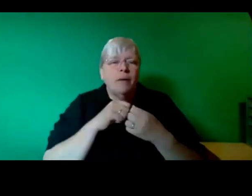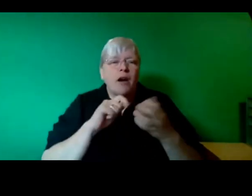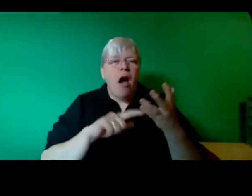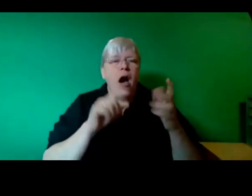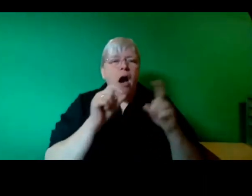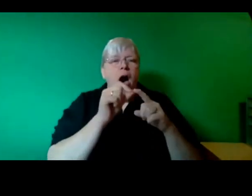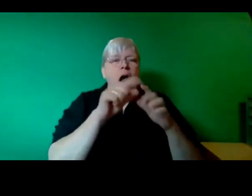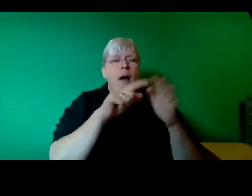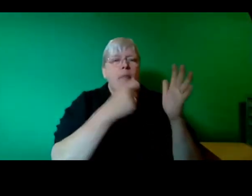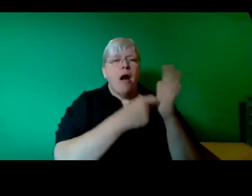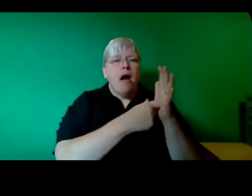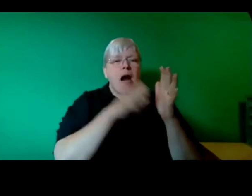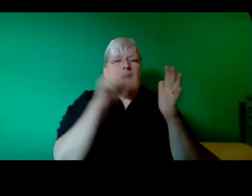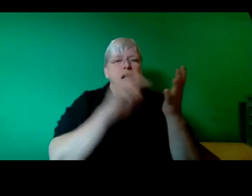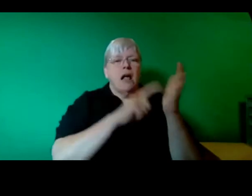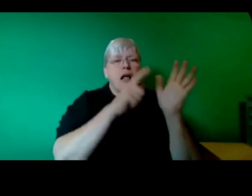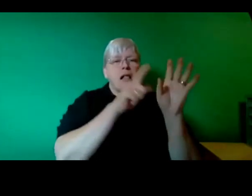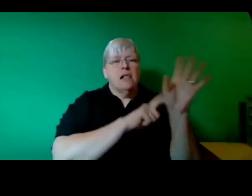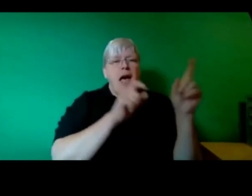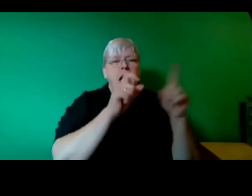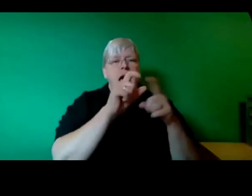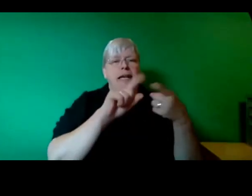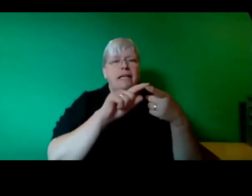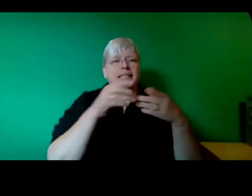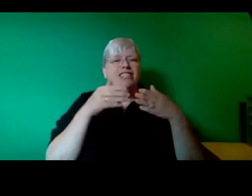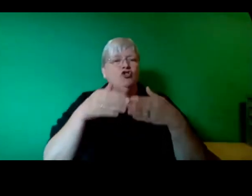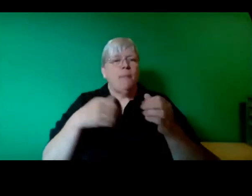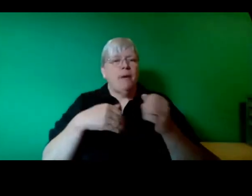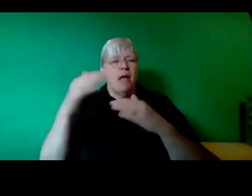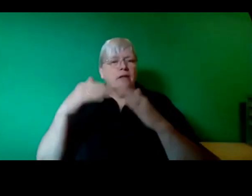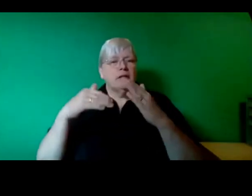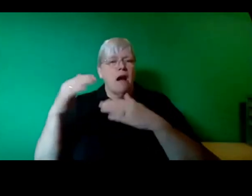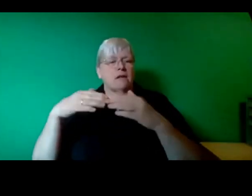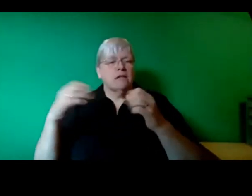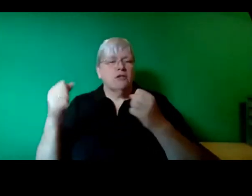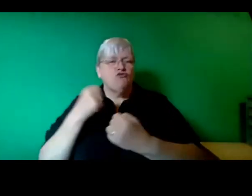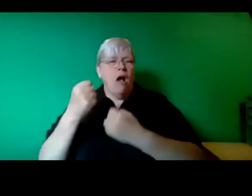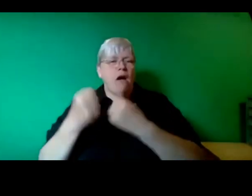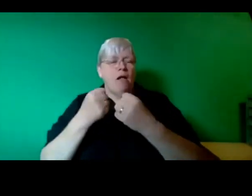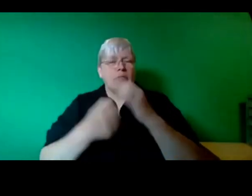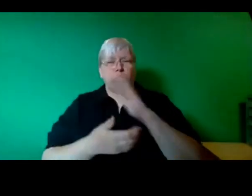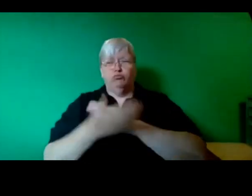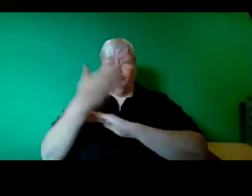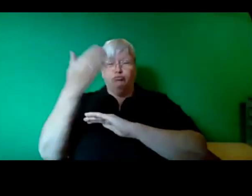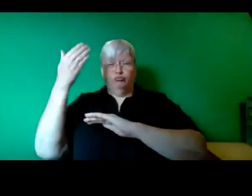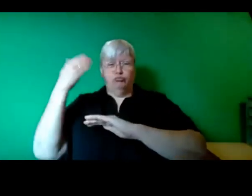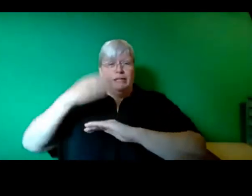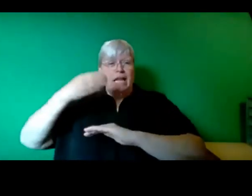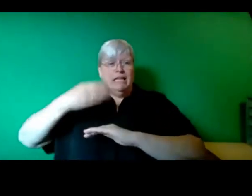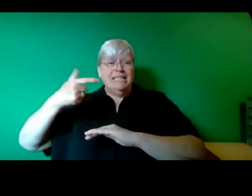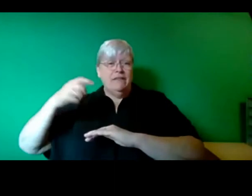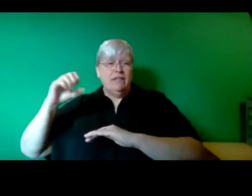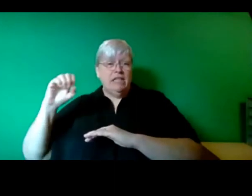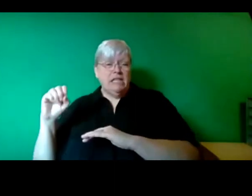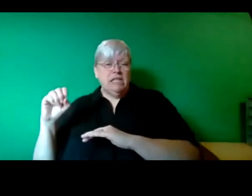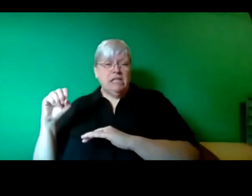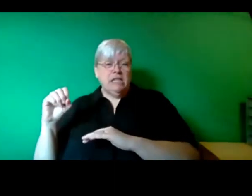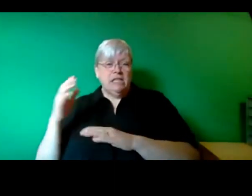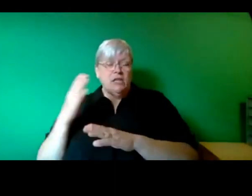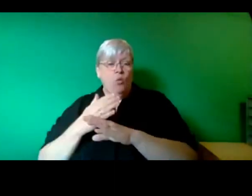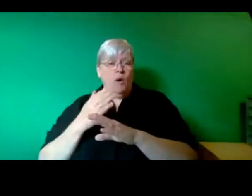of the 1970s. This is when workers took over the shipyards and made international news.